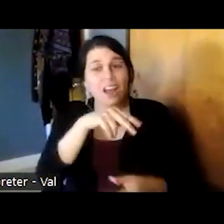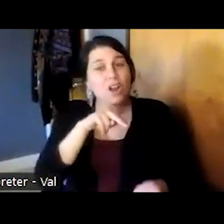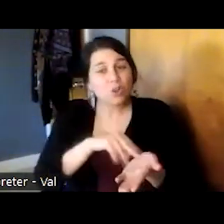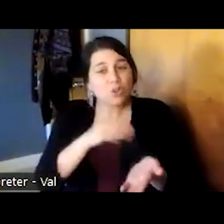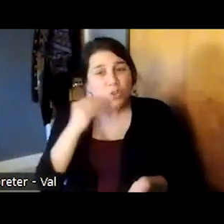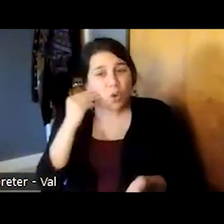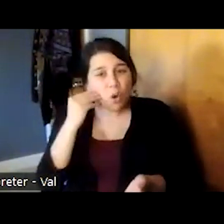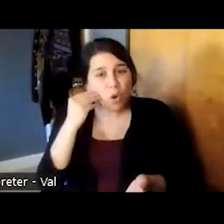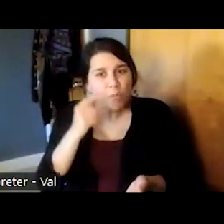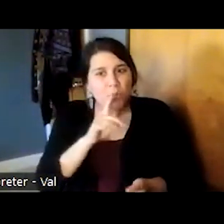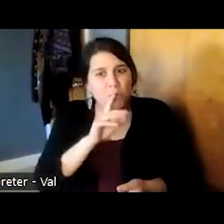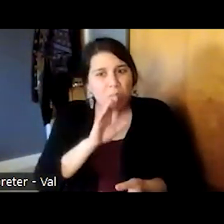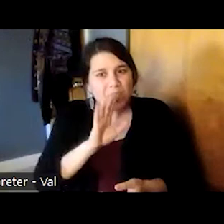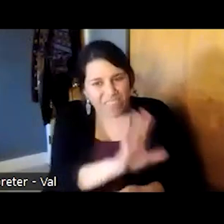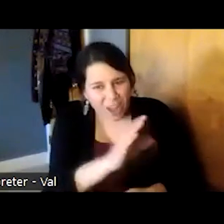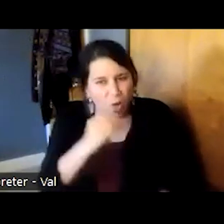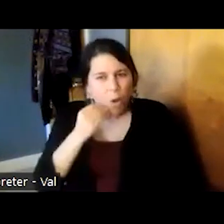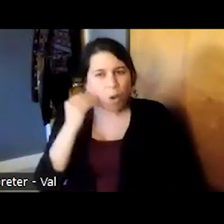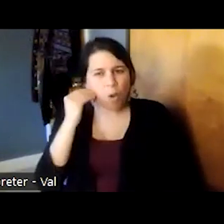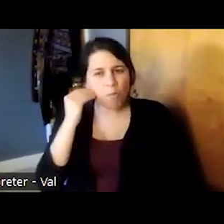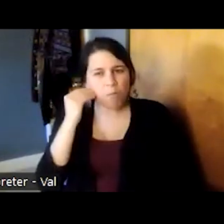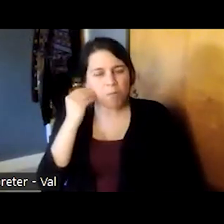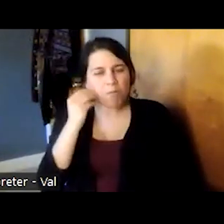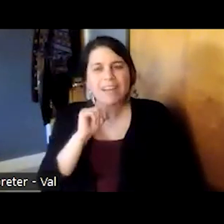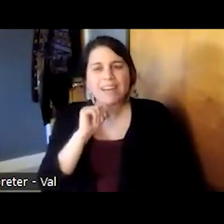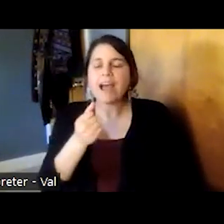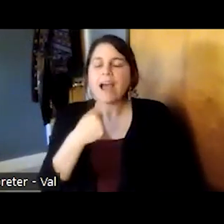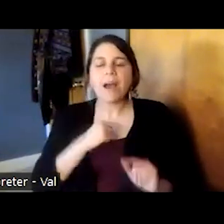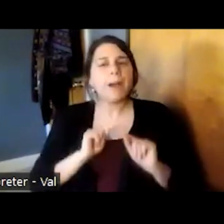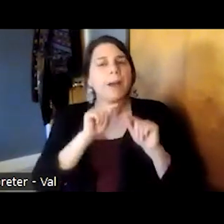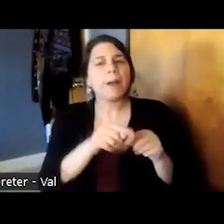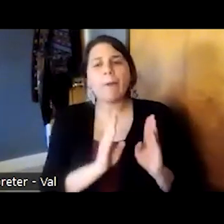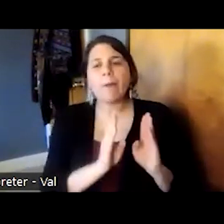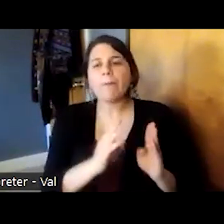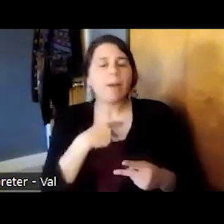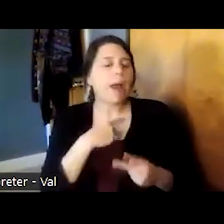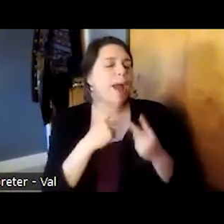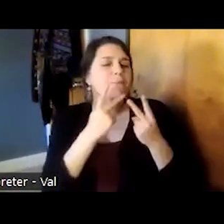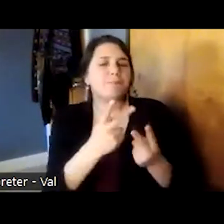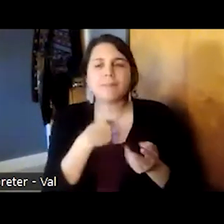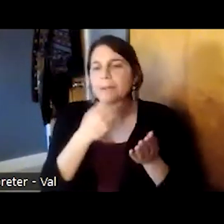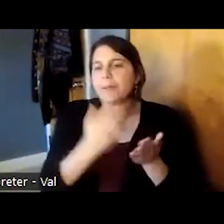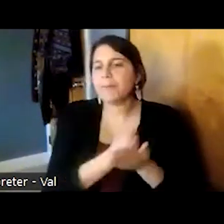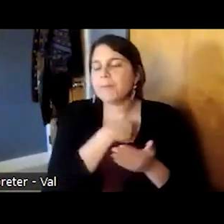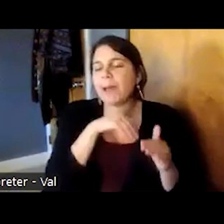home it is not a place that they visit it is not a place that they just come in and out of and act